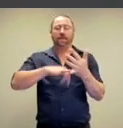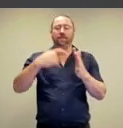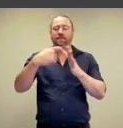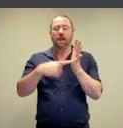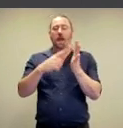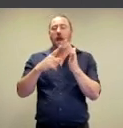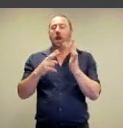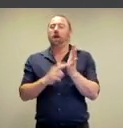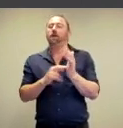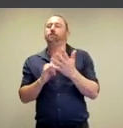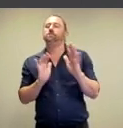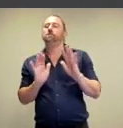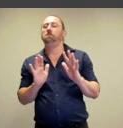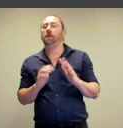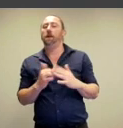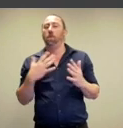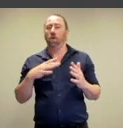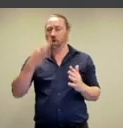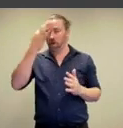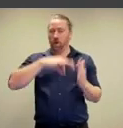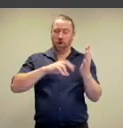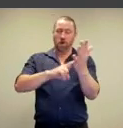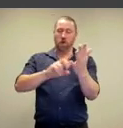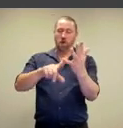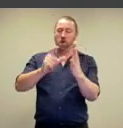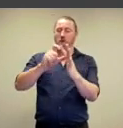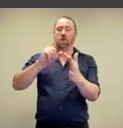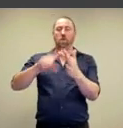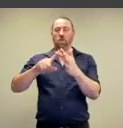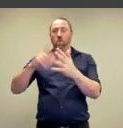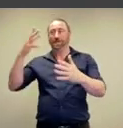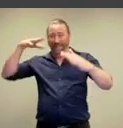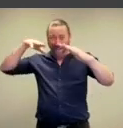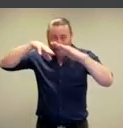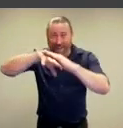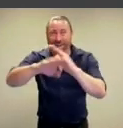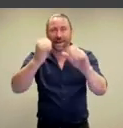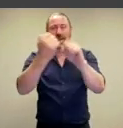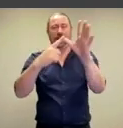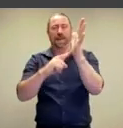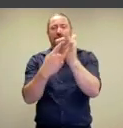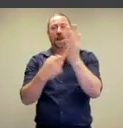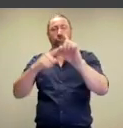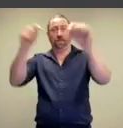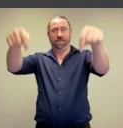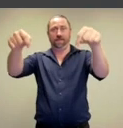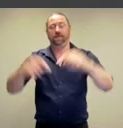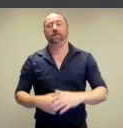like Yves klein's performance in that